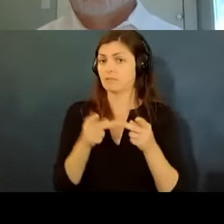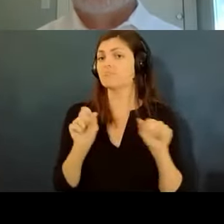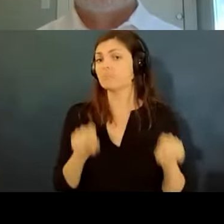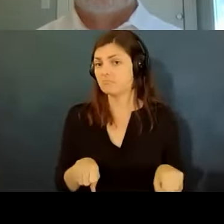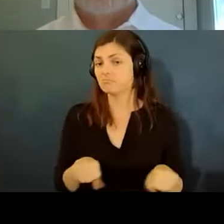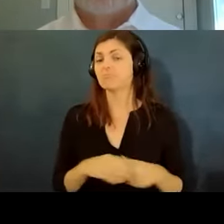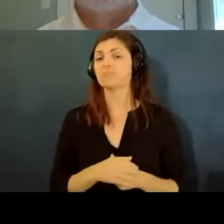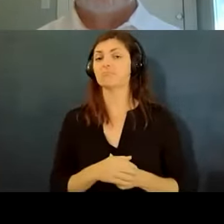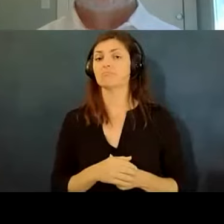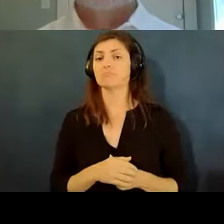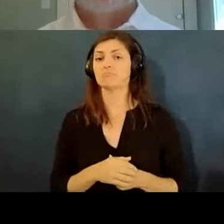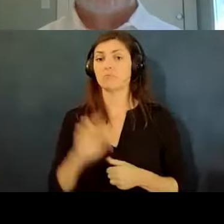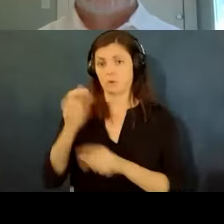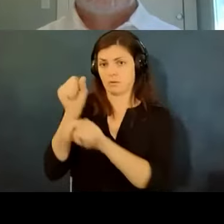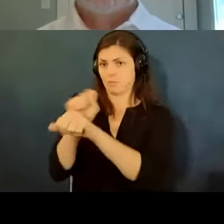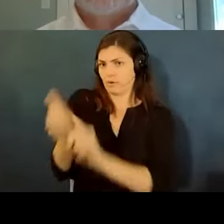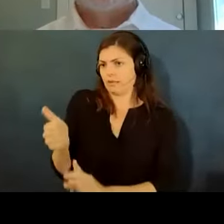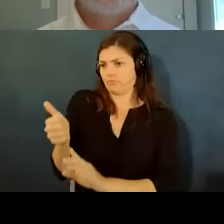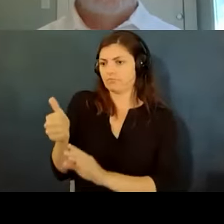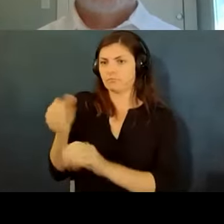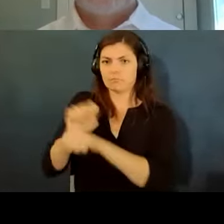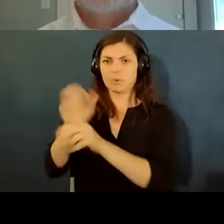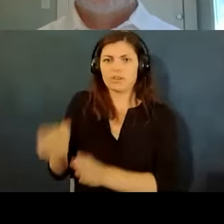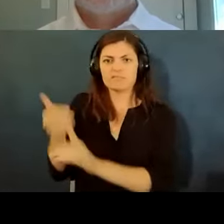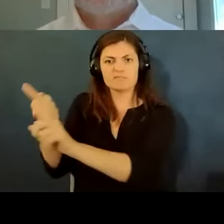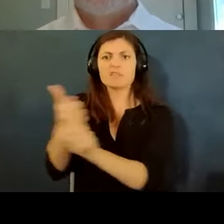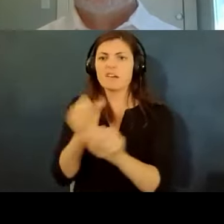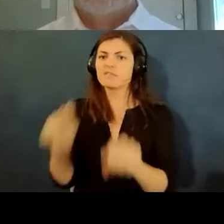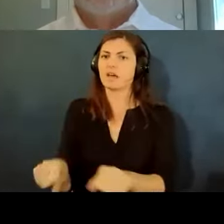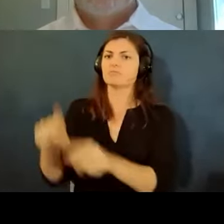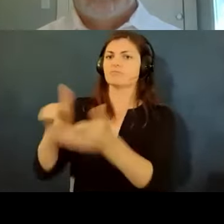the employee themselves do it that's not something they can normally require